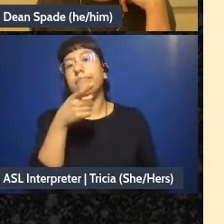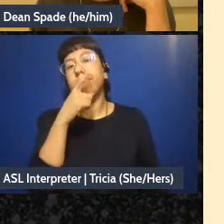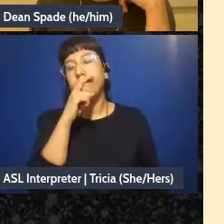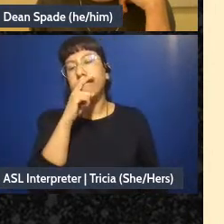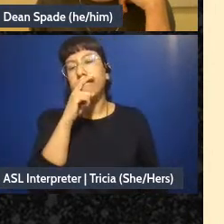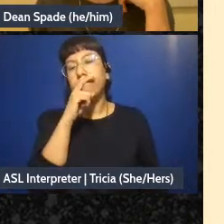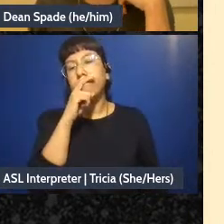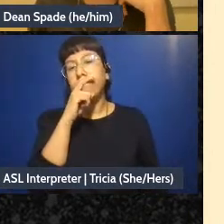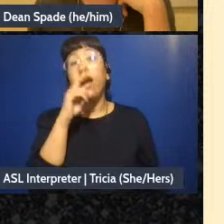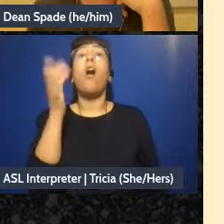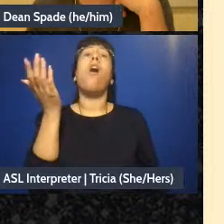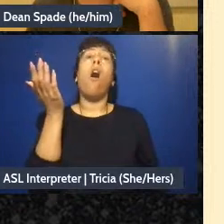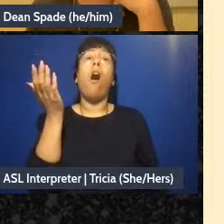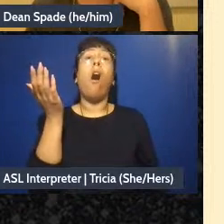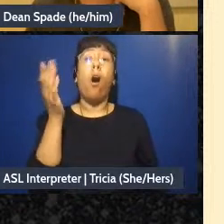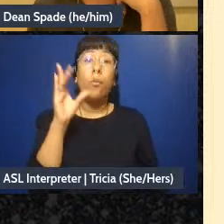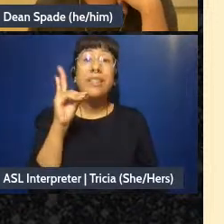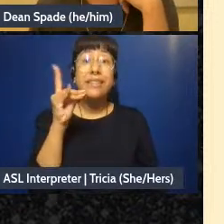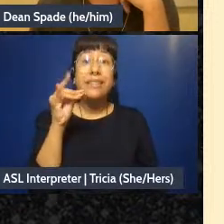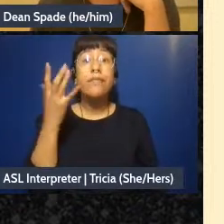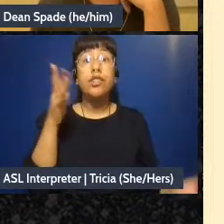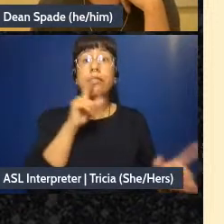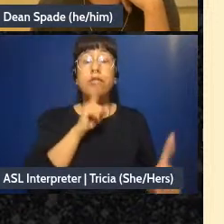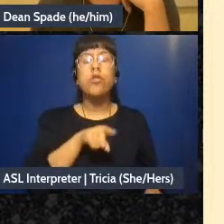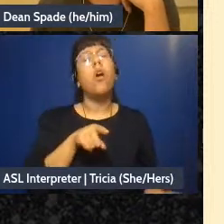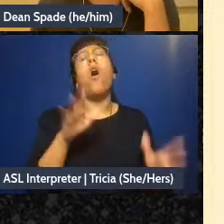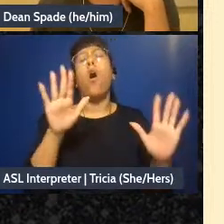,oh yeah, we did some but some people already answered it. Let's-let's do the fourth poll,